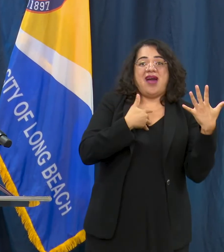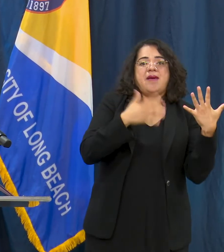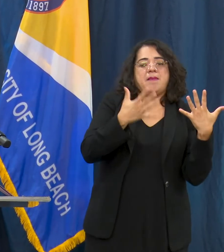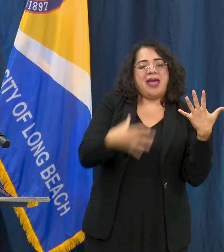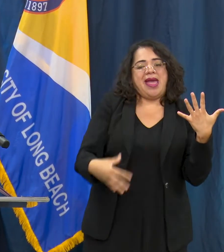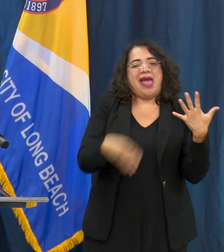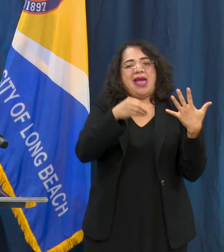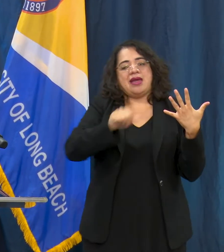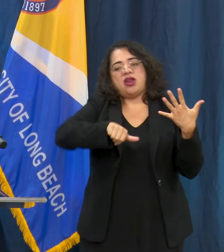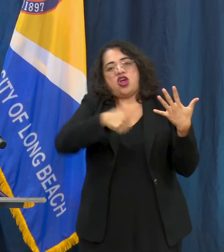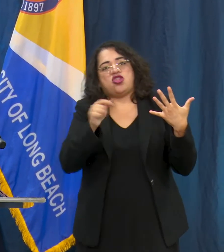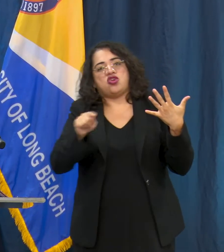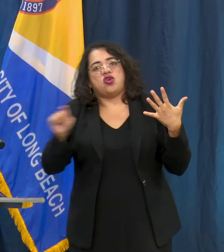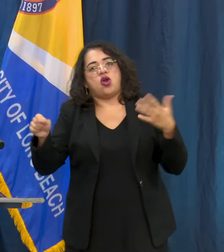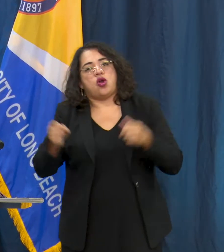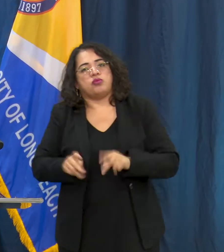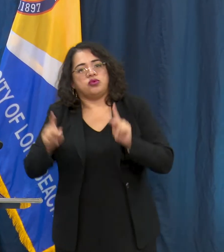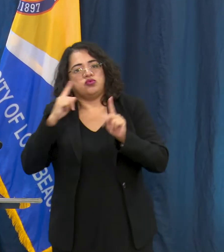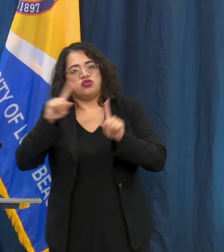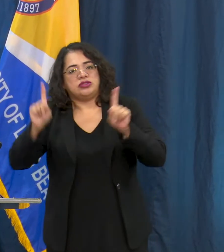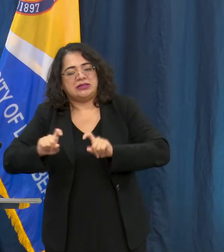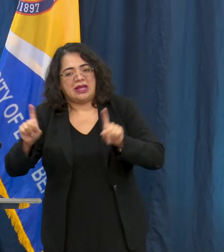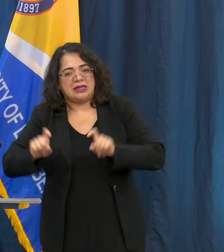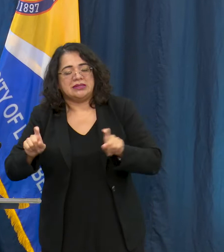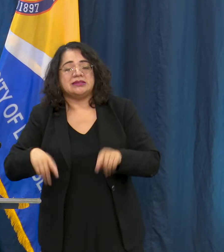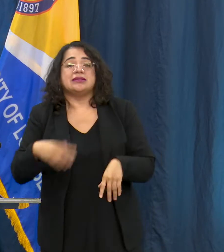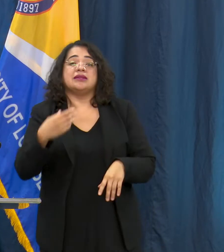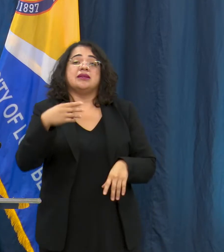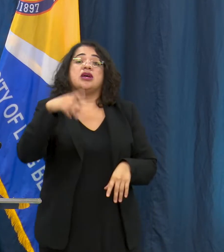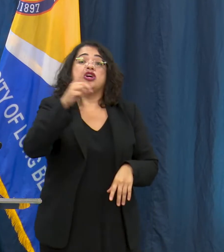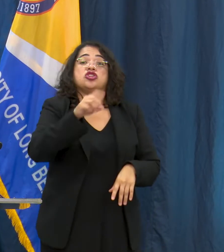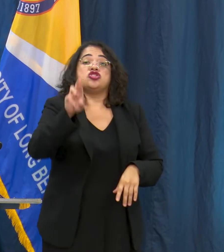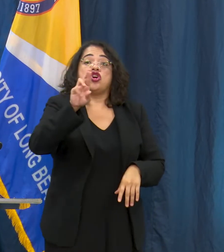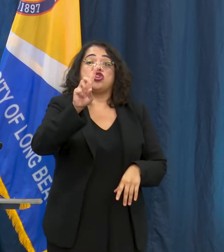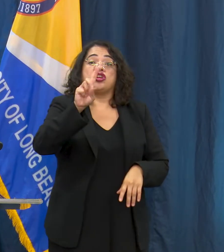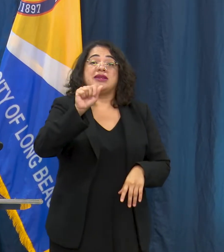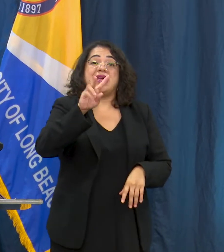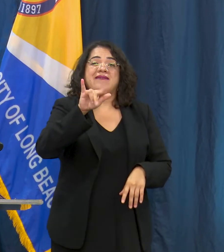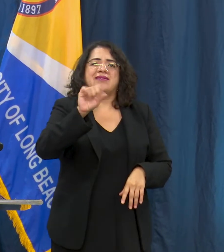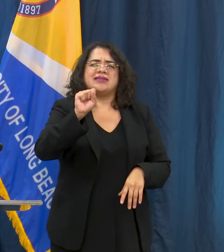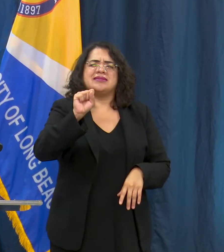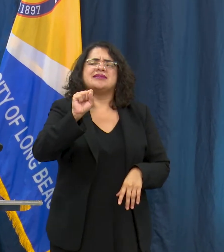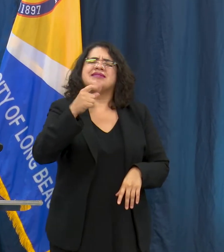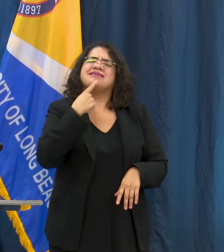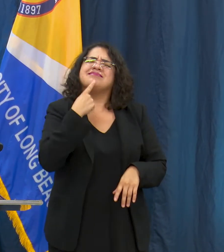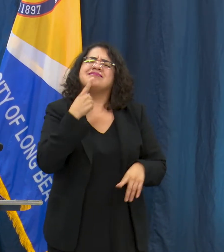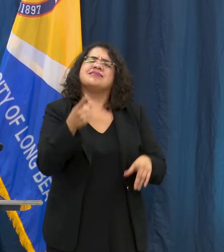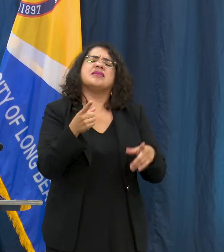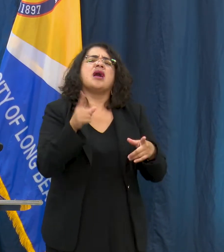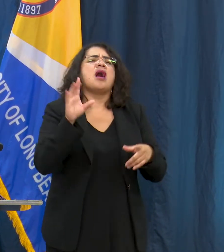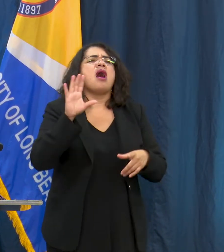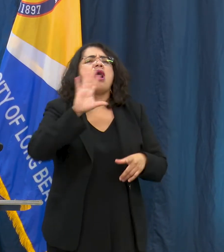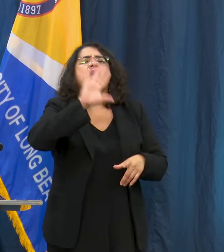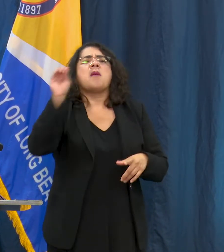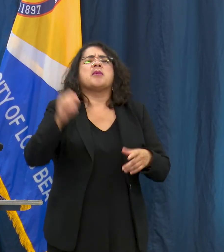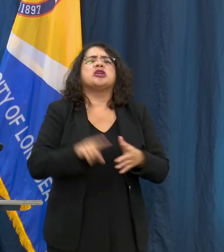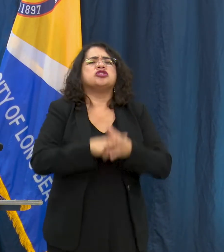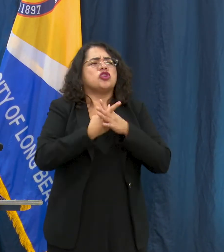Davis talked about that we're really seeing a lot of employers who believe it's important that we test people before they start. So when you are